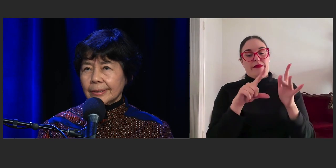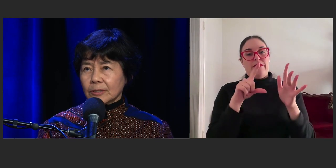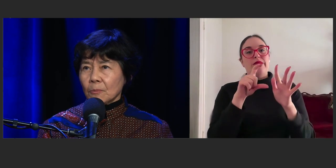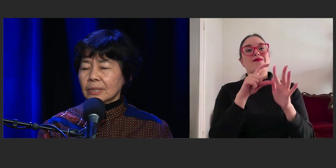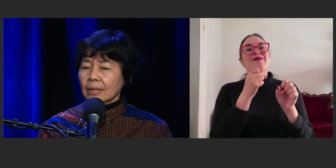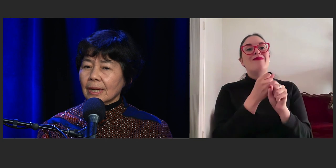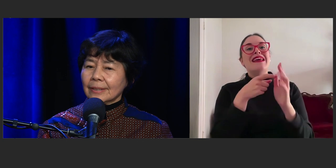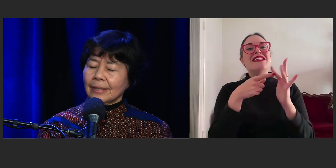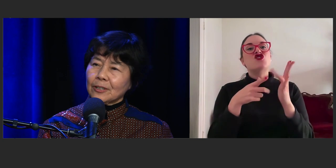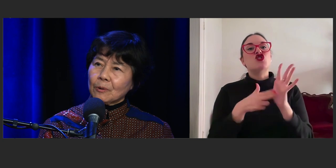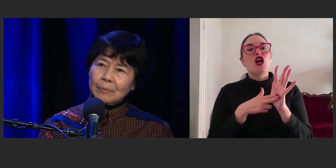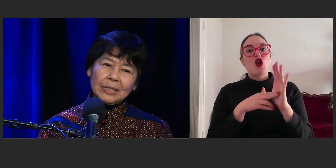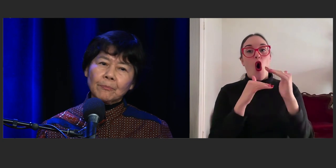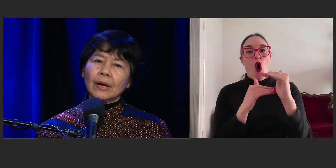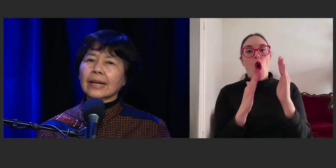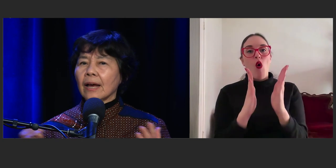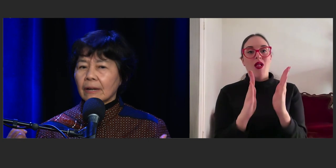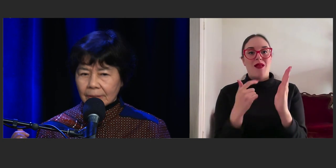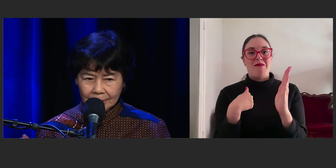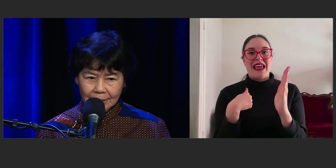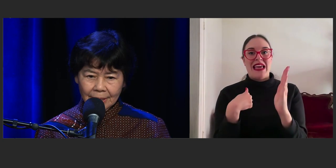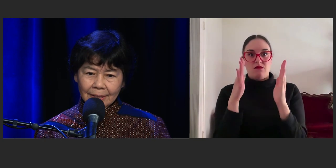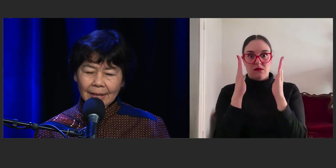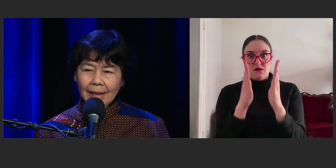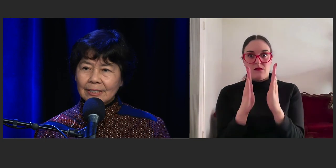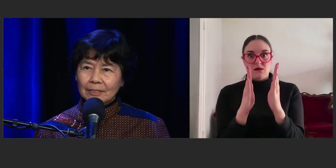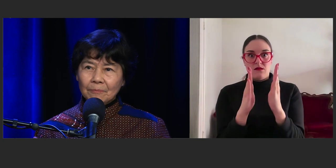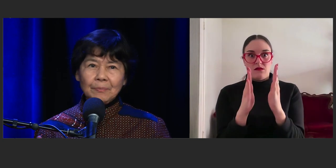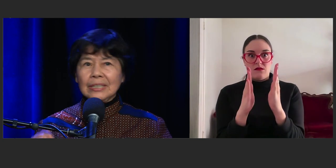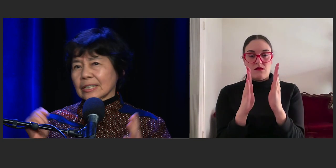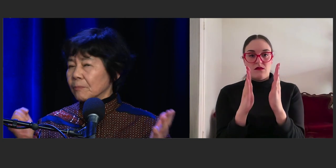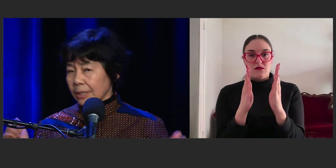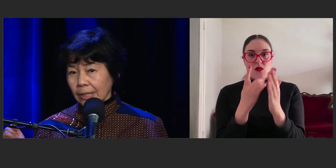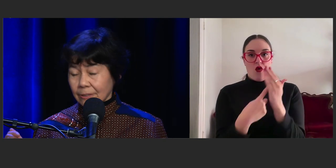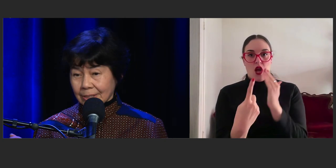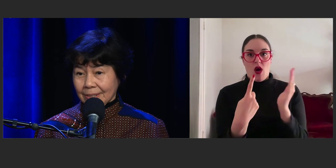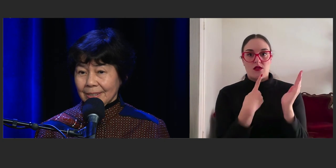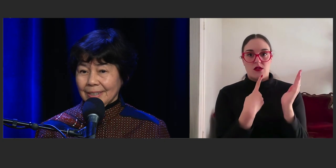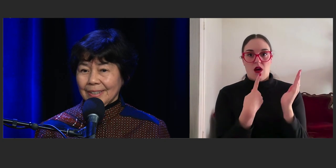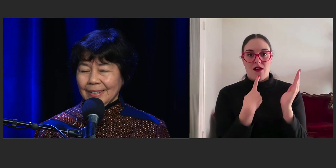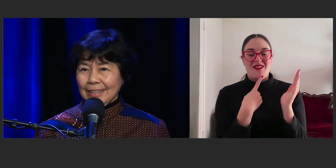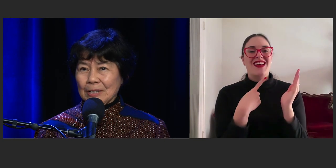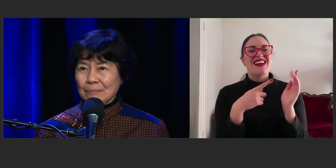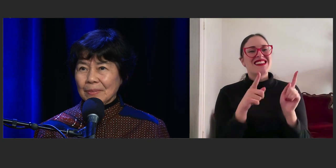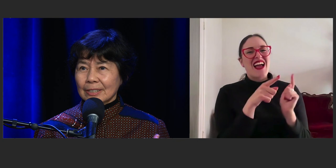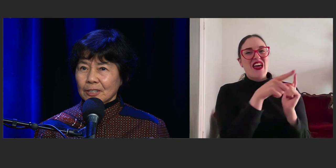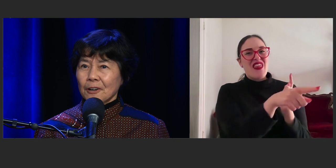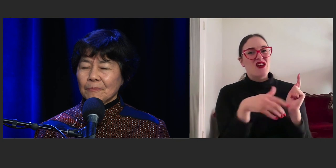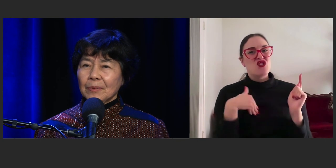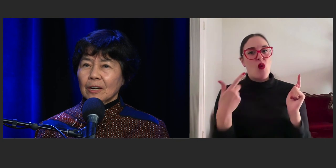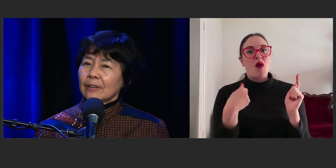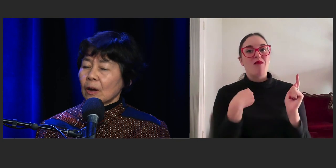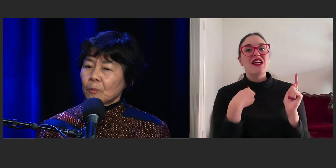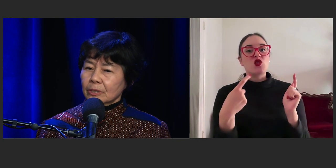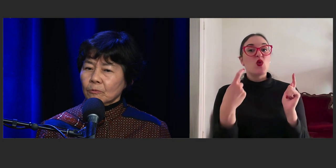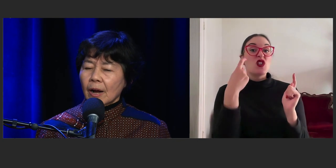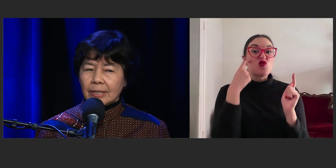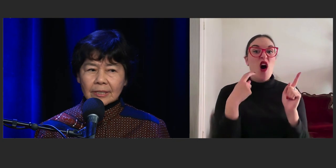it's almost like they don't want me to break out and be somebody else. So, if I want to write